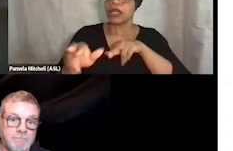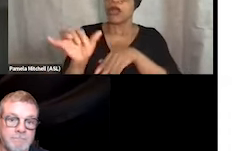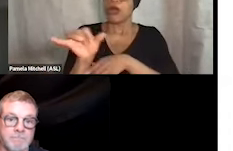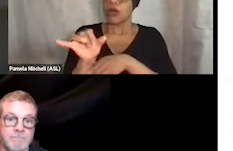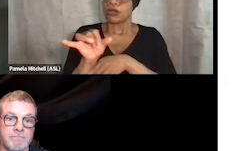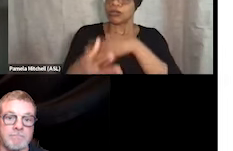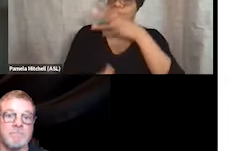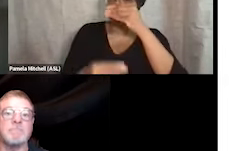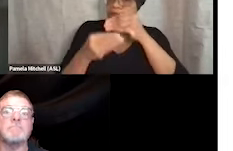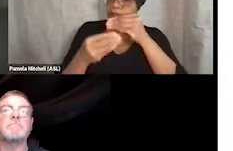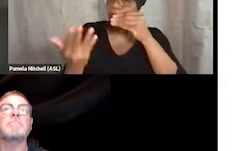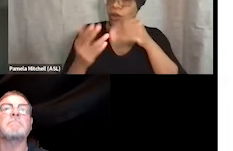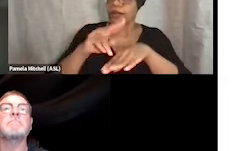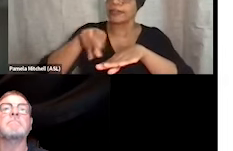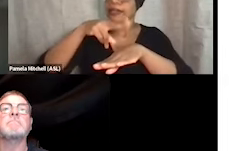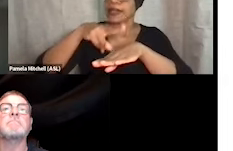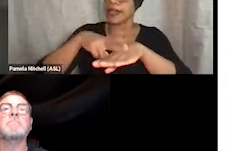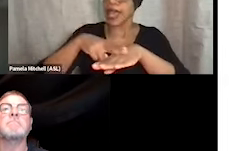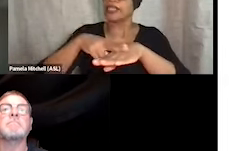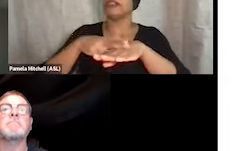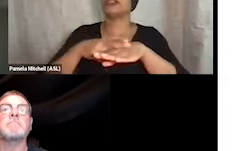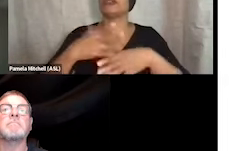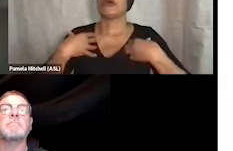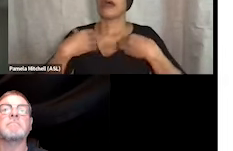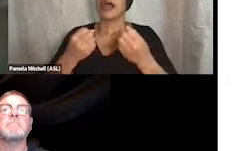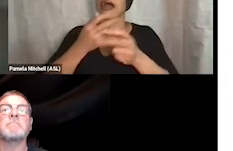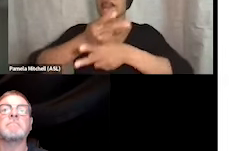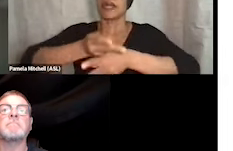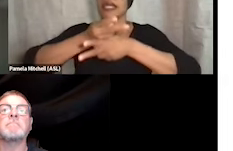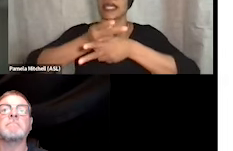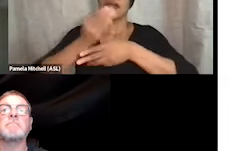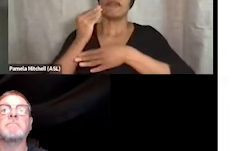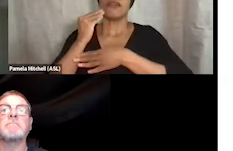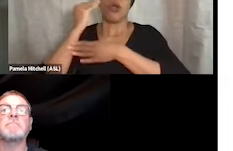about the National Healthcare for the Homeless Council. We are a national nonprofit.